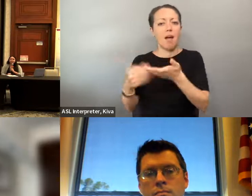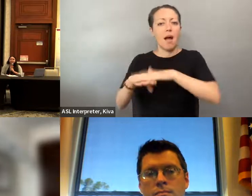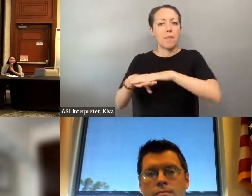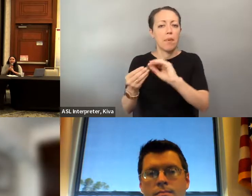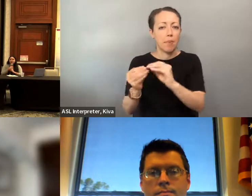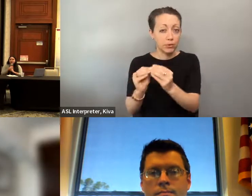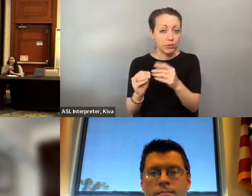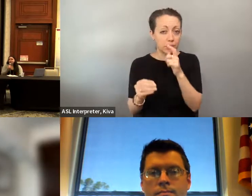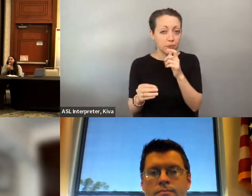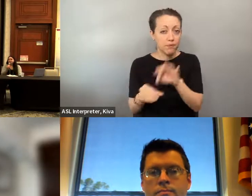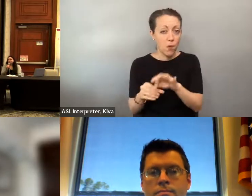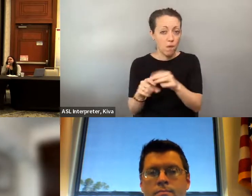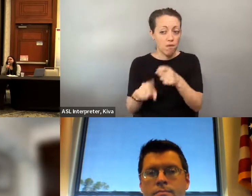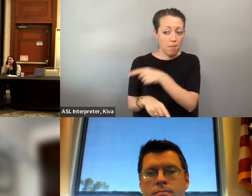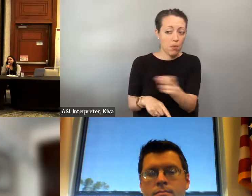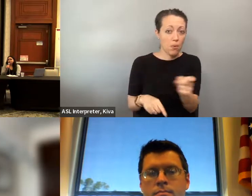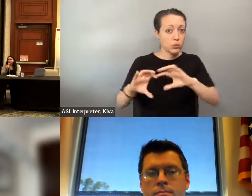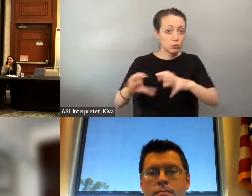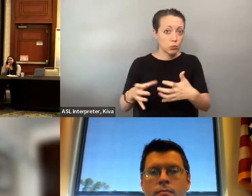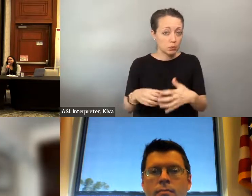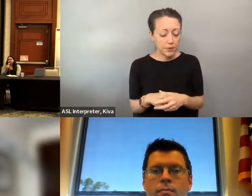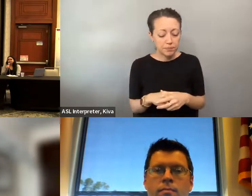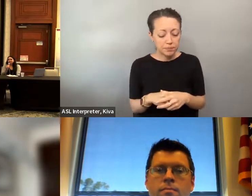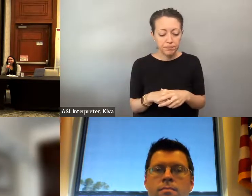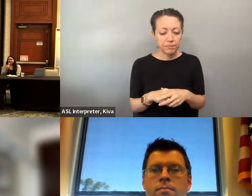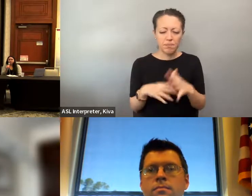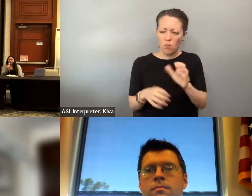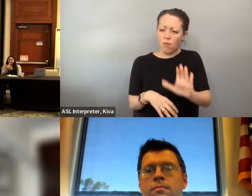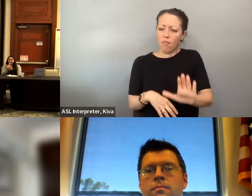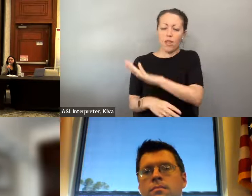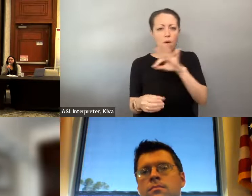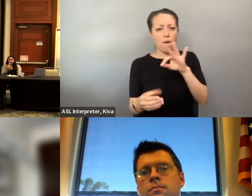marginalized, so every time we 're able to center these --